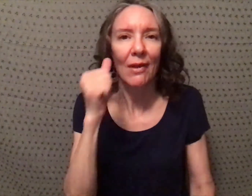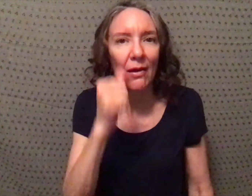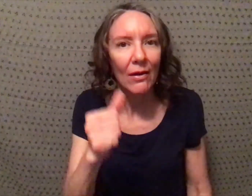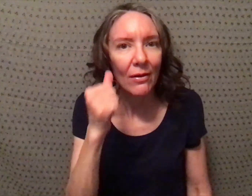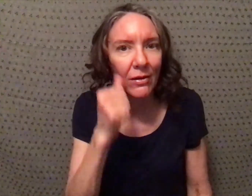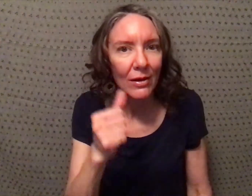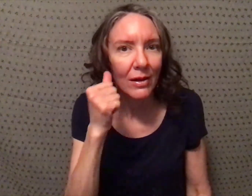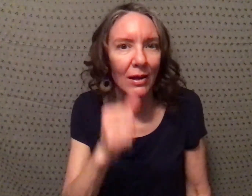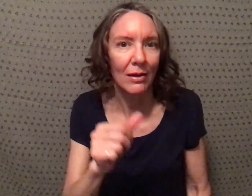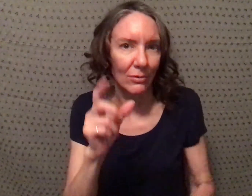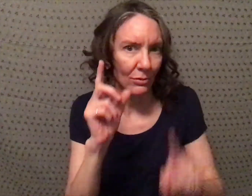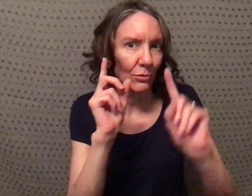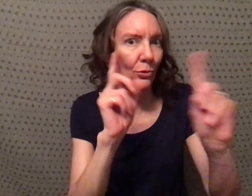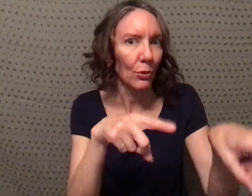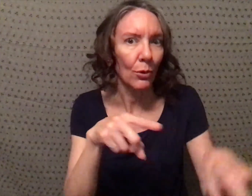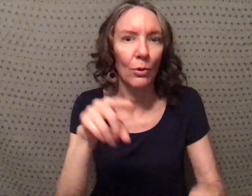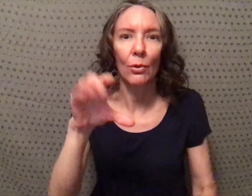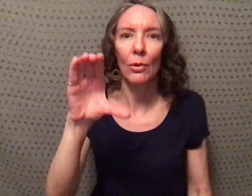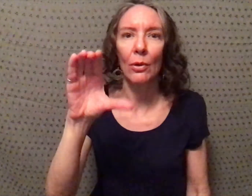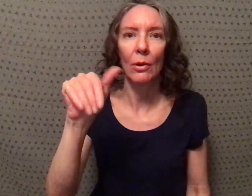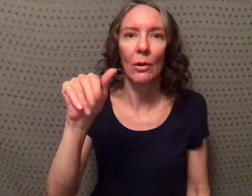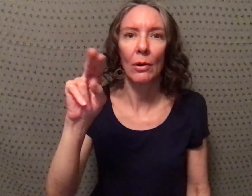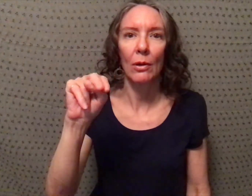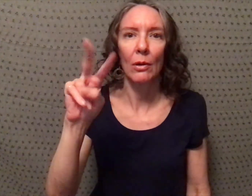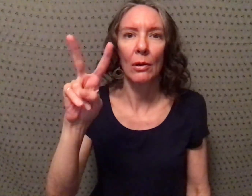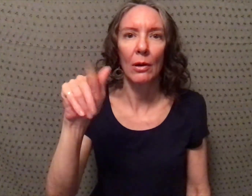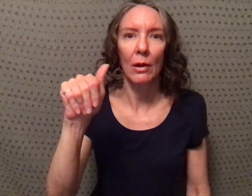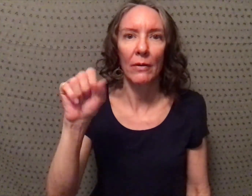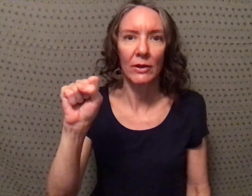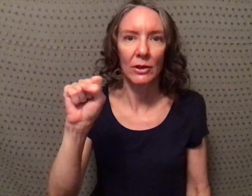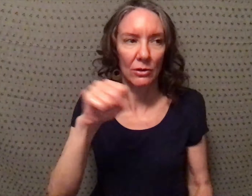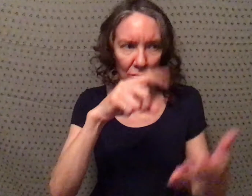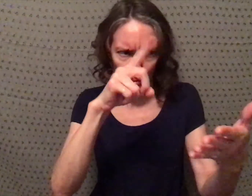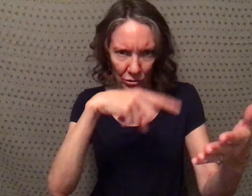day going to Canvas, checking what's up.